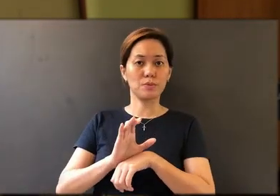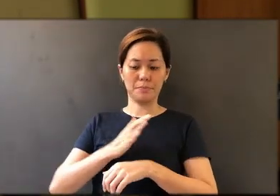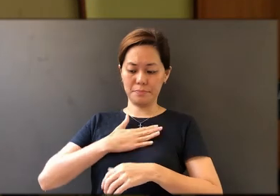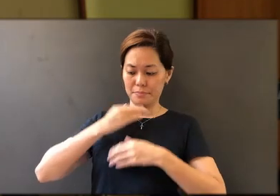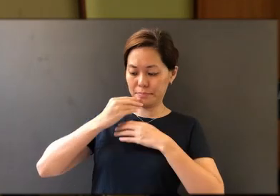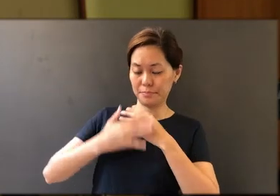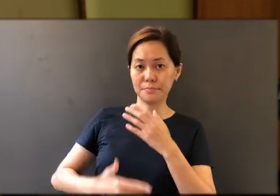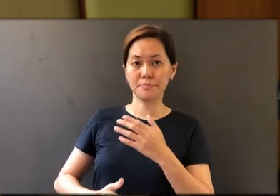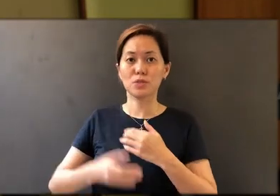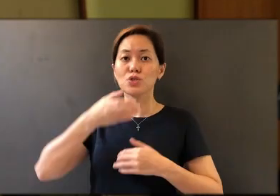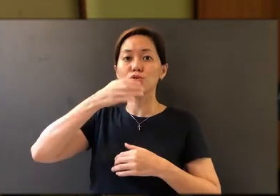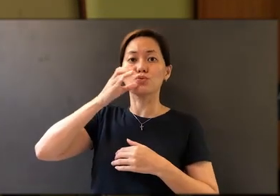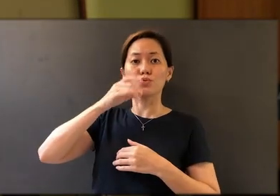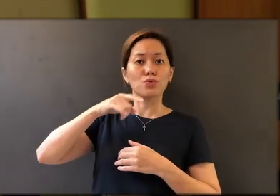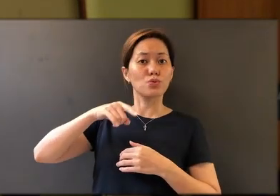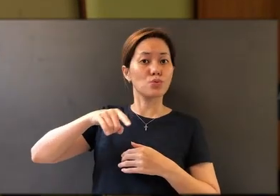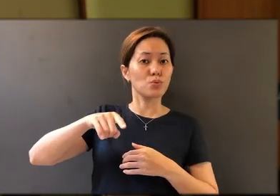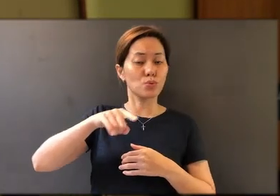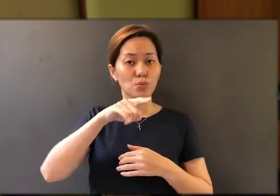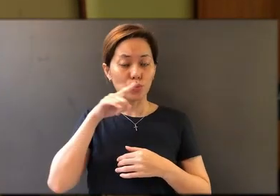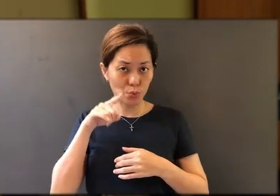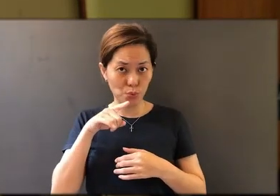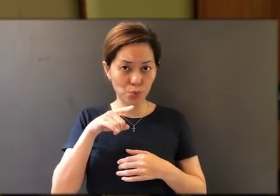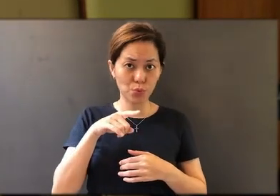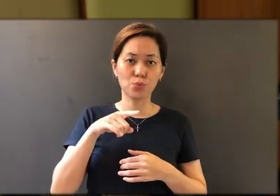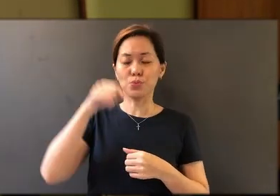My blood; do this, whenever you drink it, in